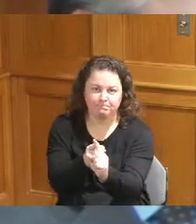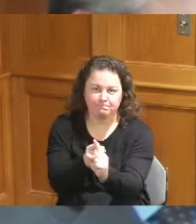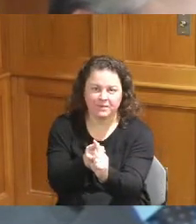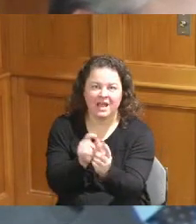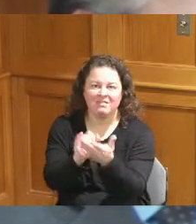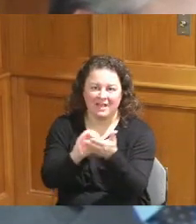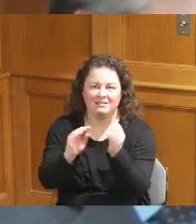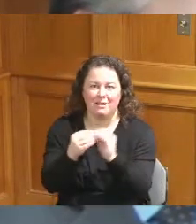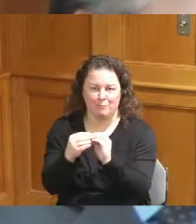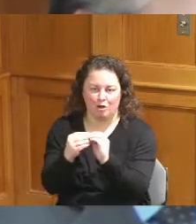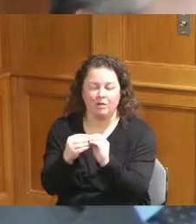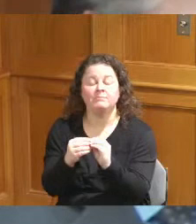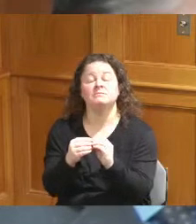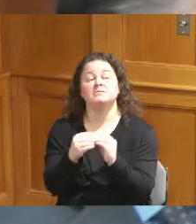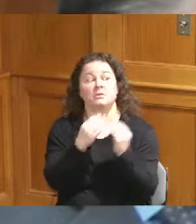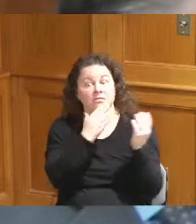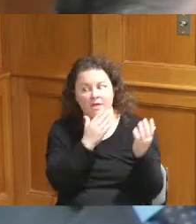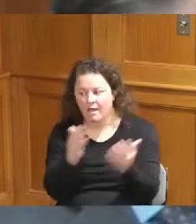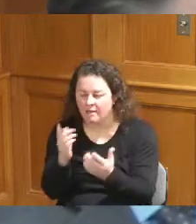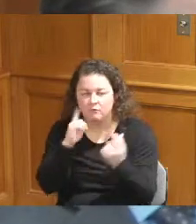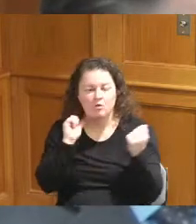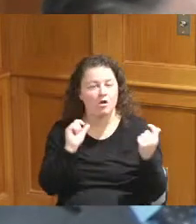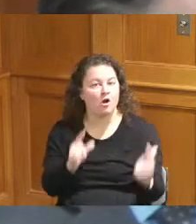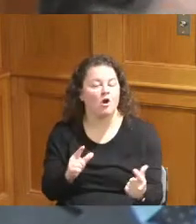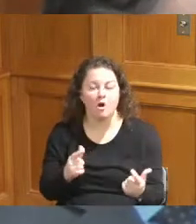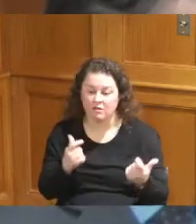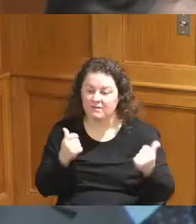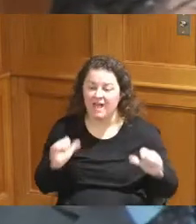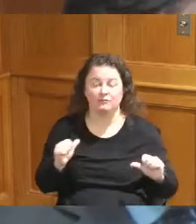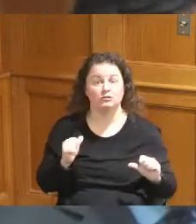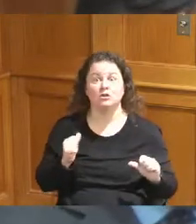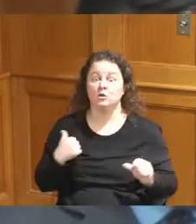everybody all three of us have been working on this we've been we've been working for a while and